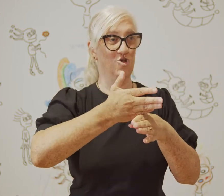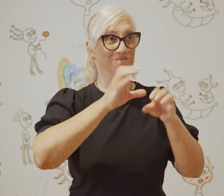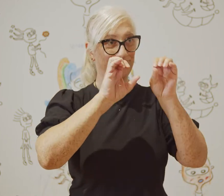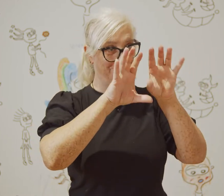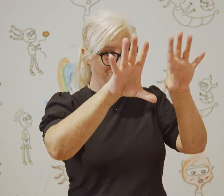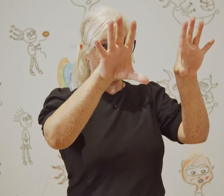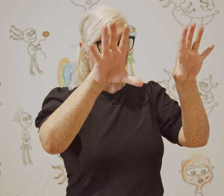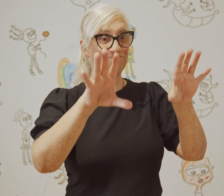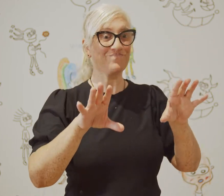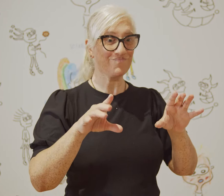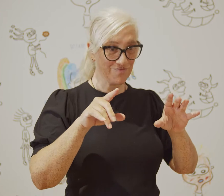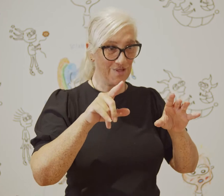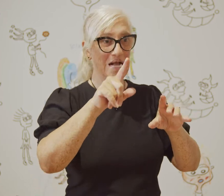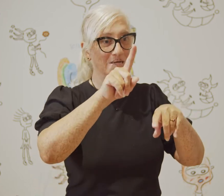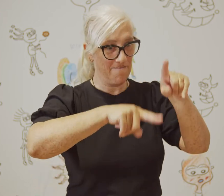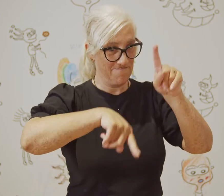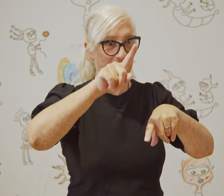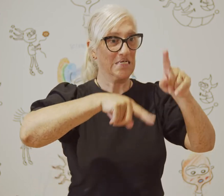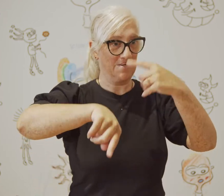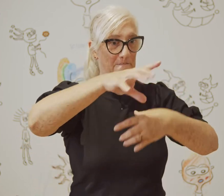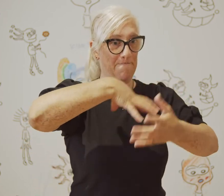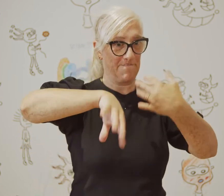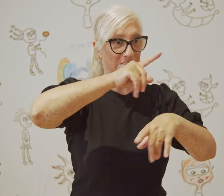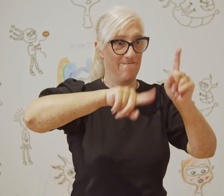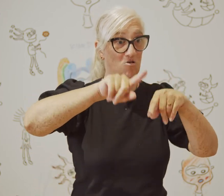This mixed media approach included a story in Auslan.